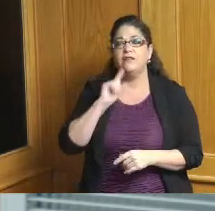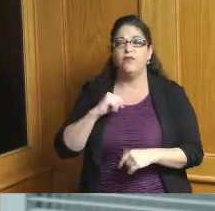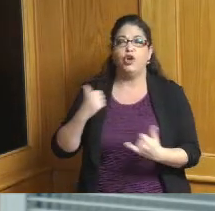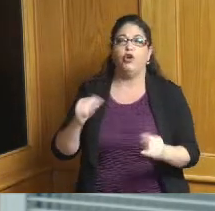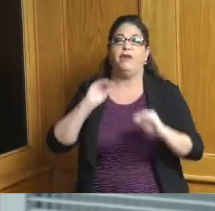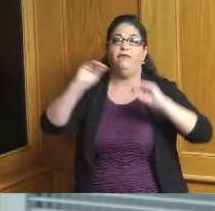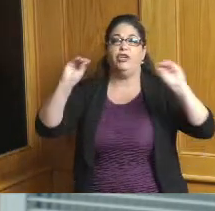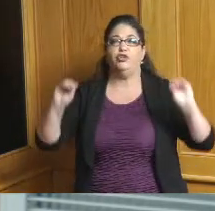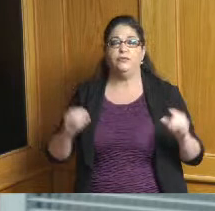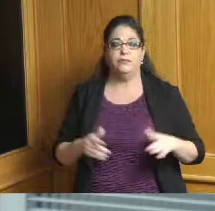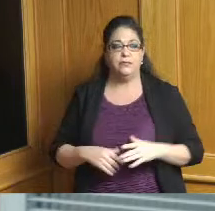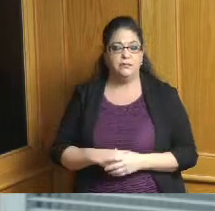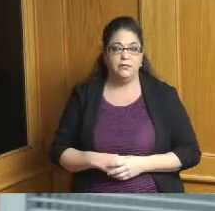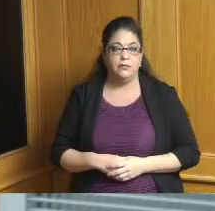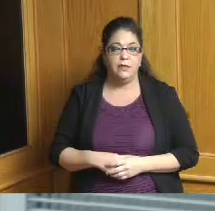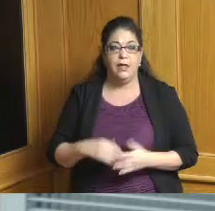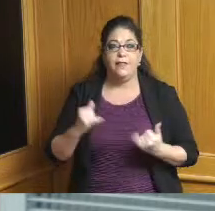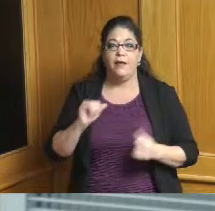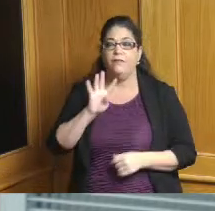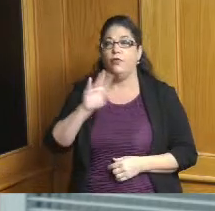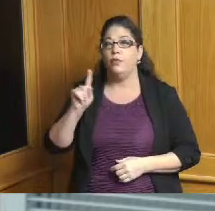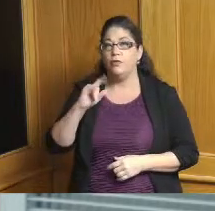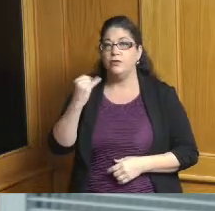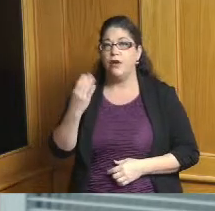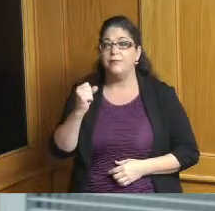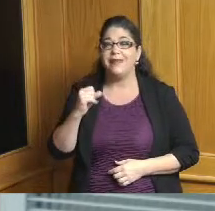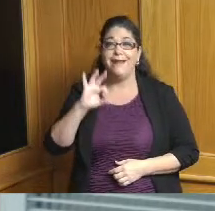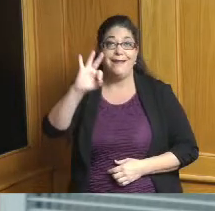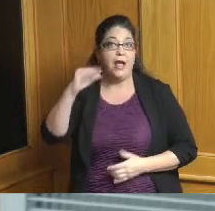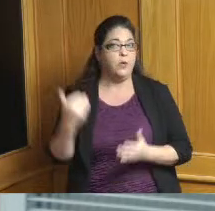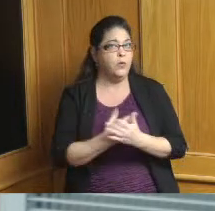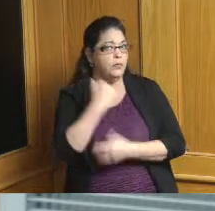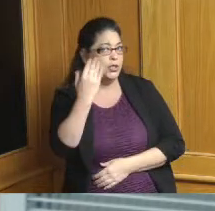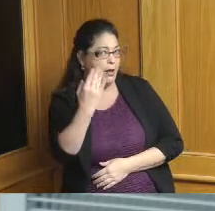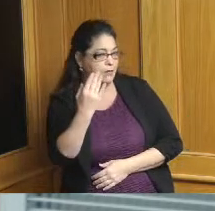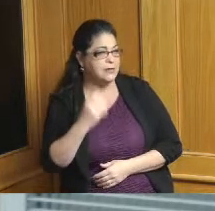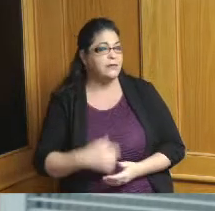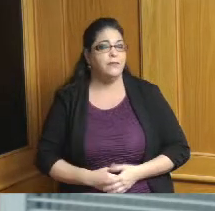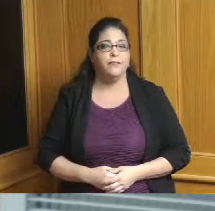the company will retain 41 jobs and create nine new jobs the city of Forest Park supports the